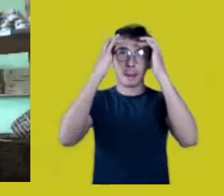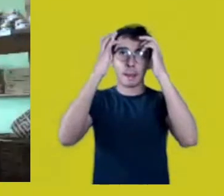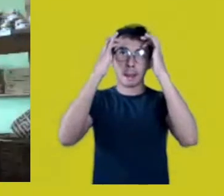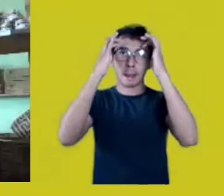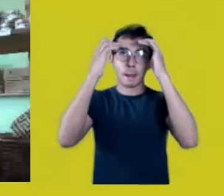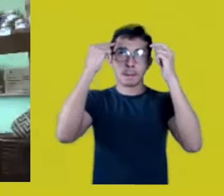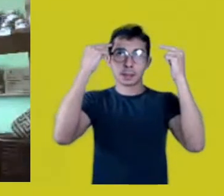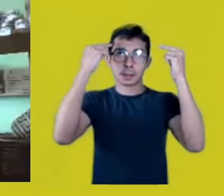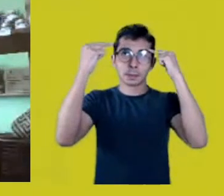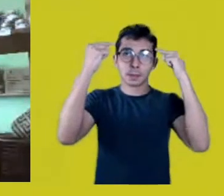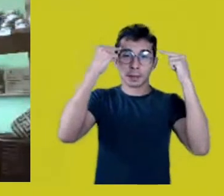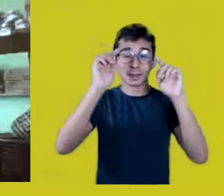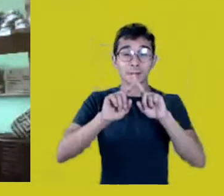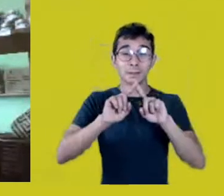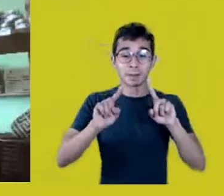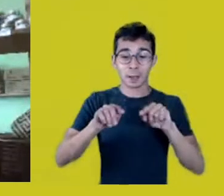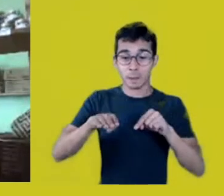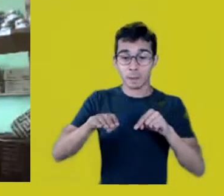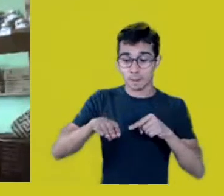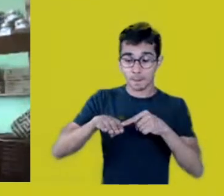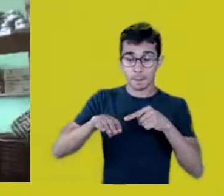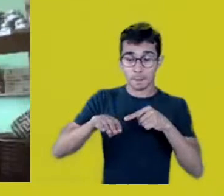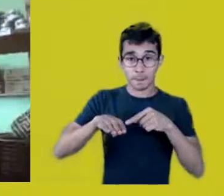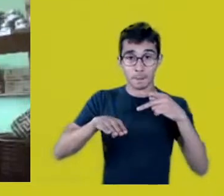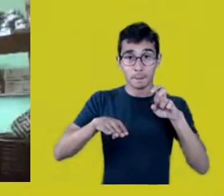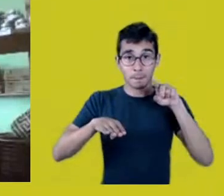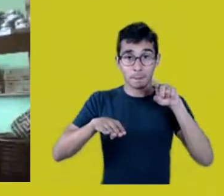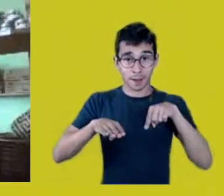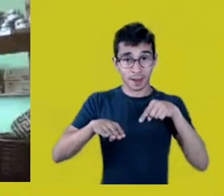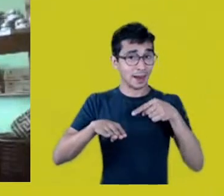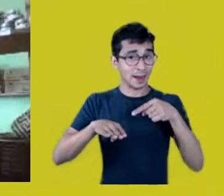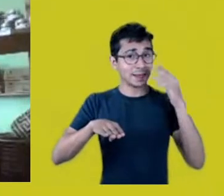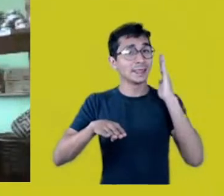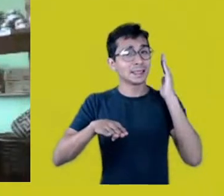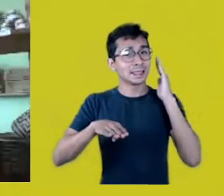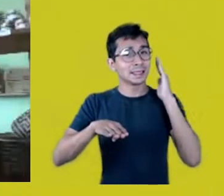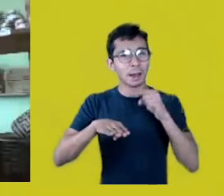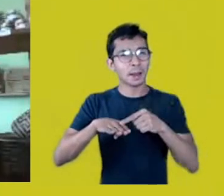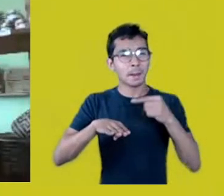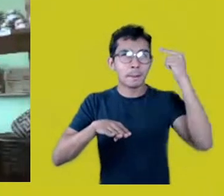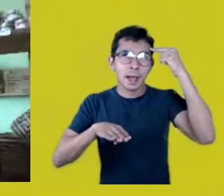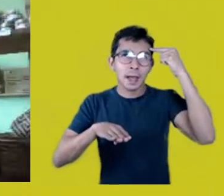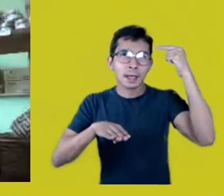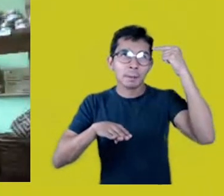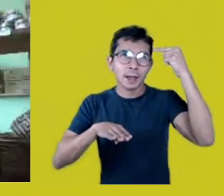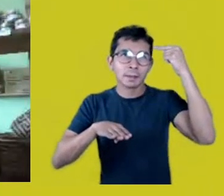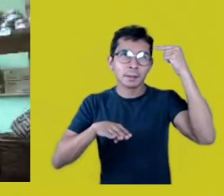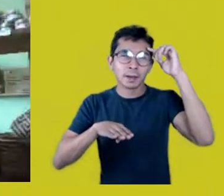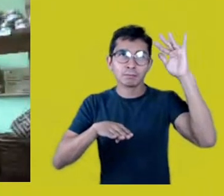and that sometimes they think much better than our heads, because they’re in contact with the earth,